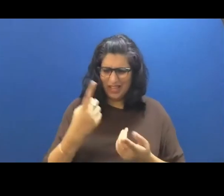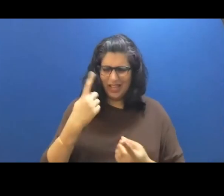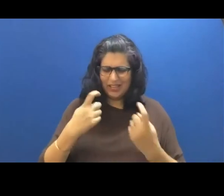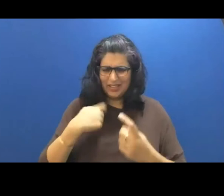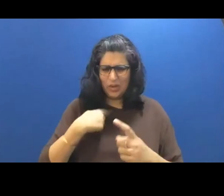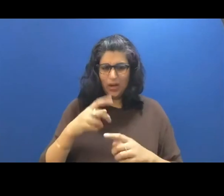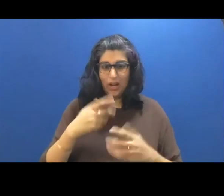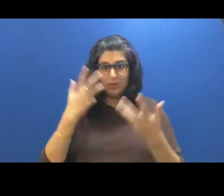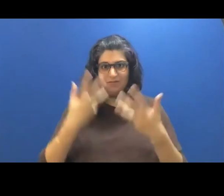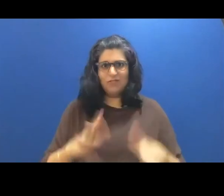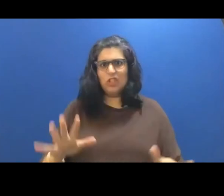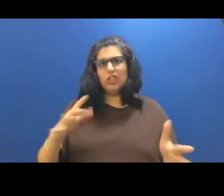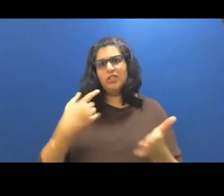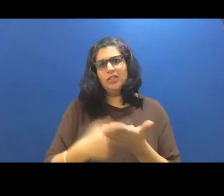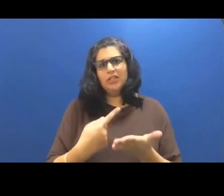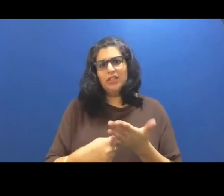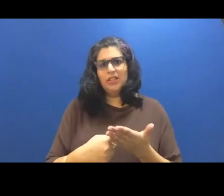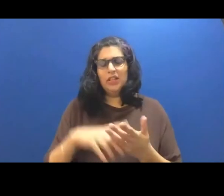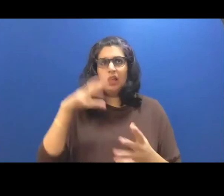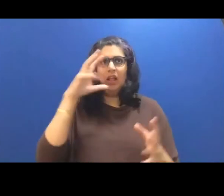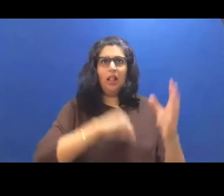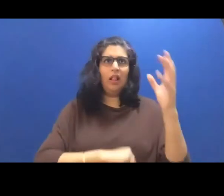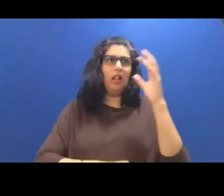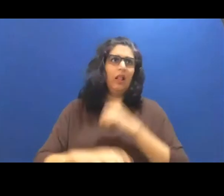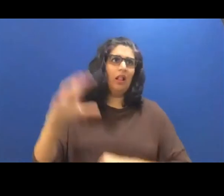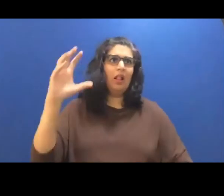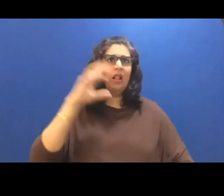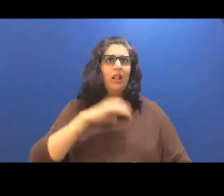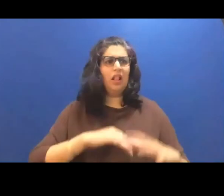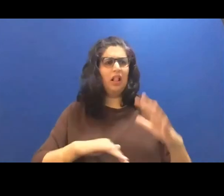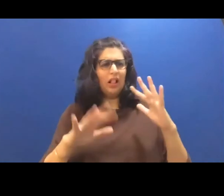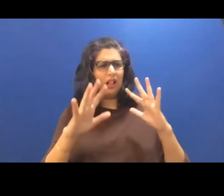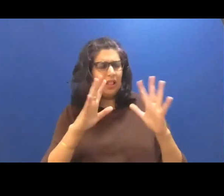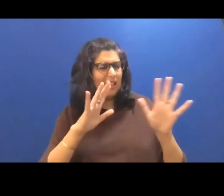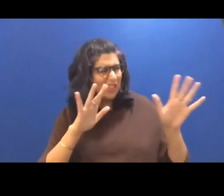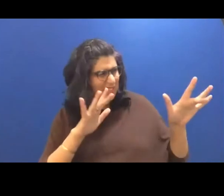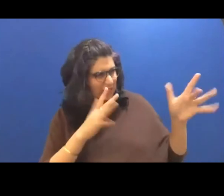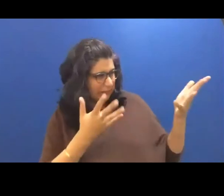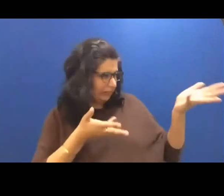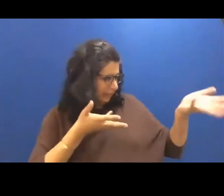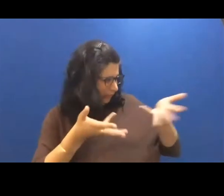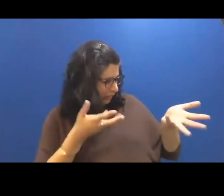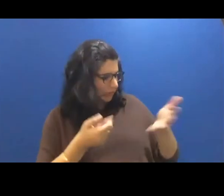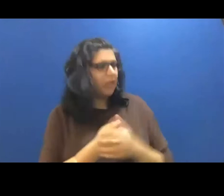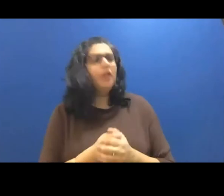them missing whatever subtext simmered beneath the sentences. But she looked at me in my